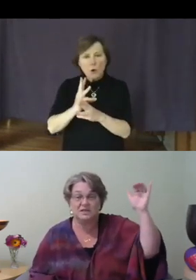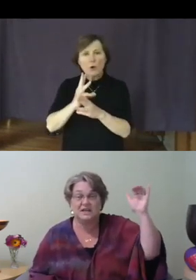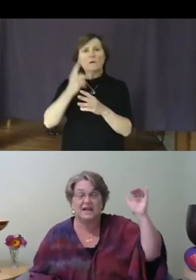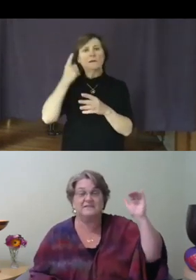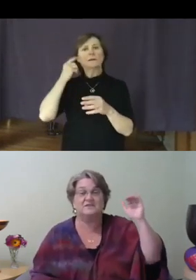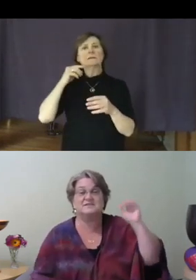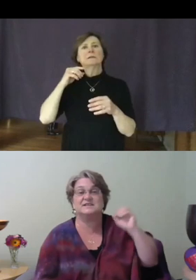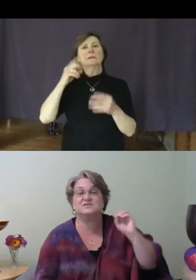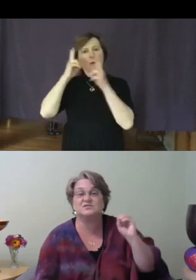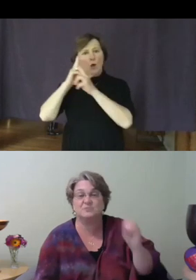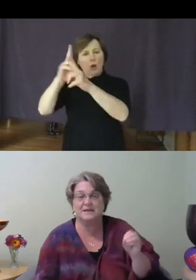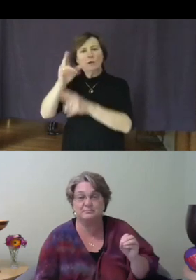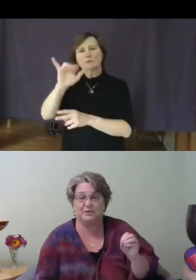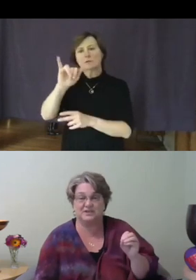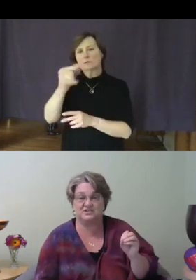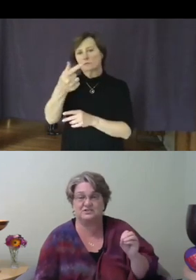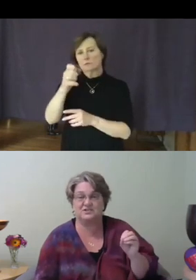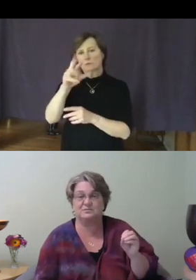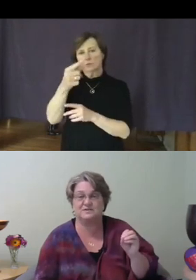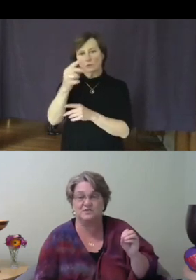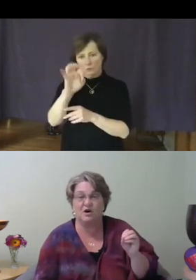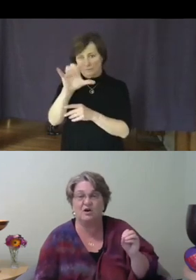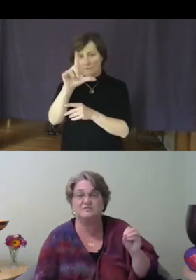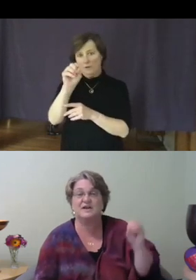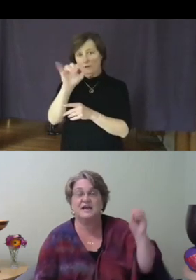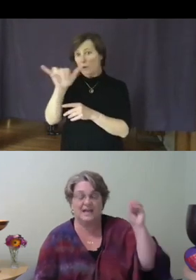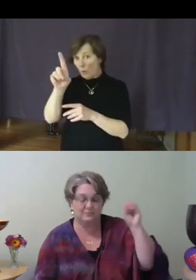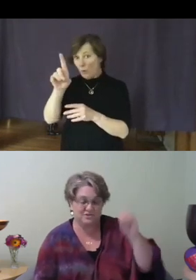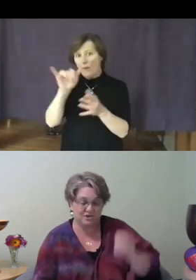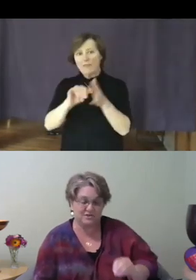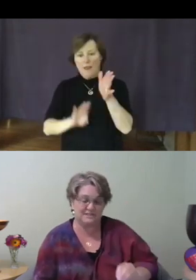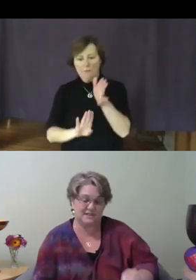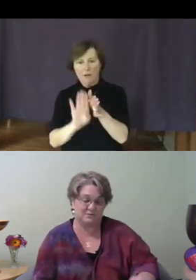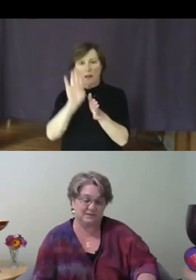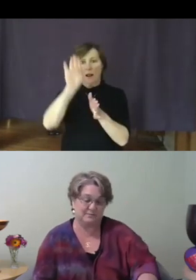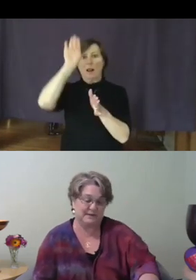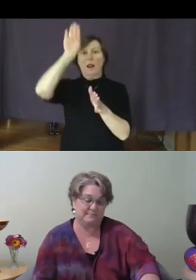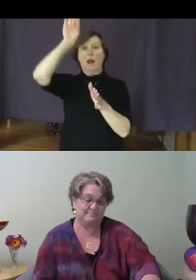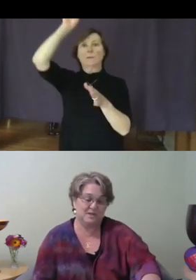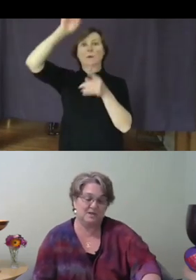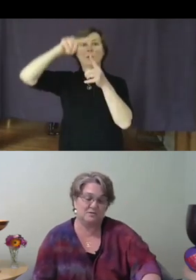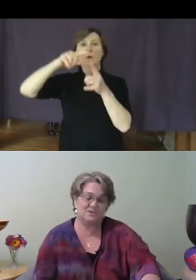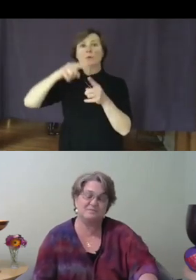there's extreme pressure to resolve and return to equilibrium which means